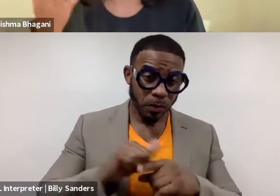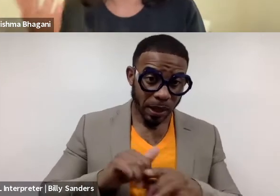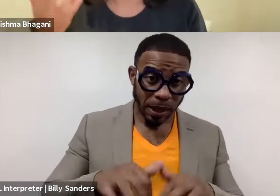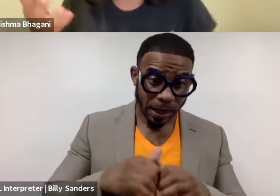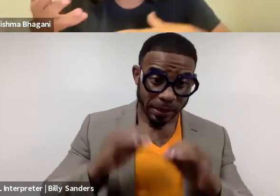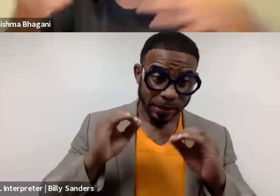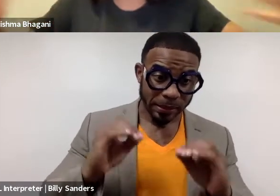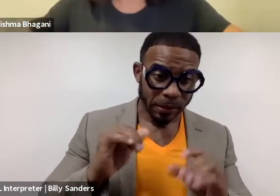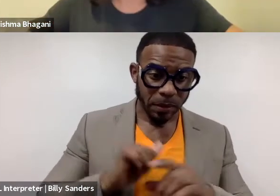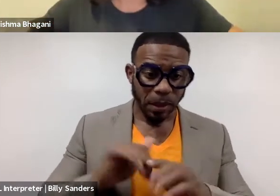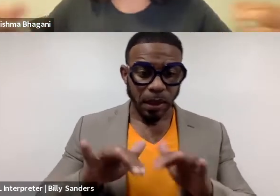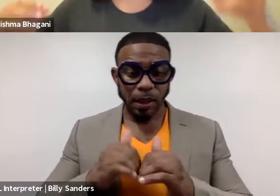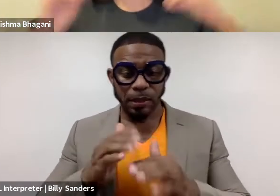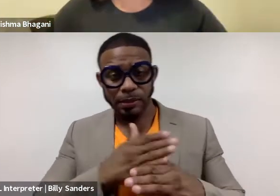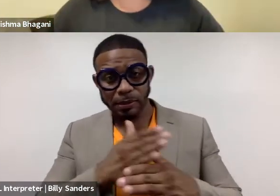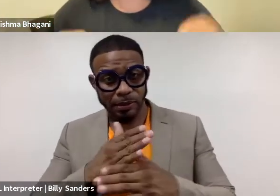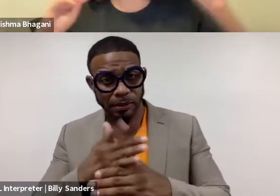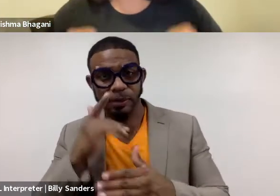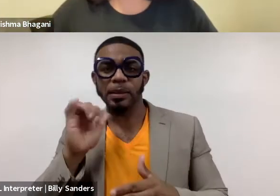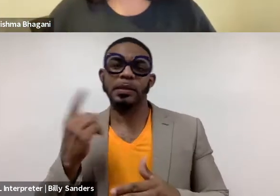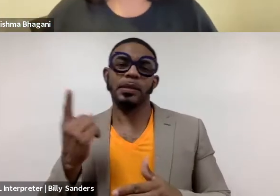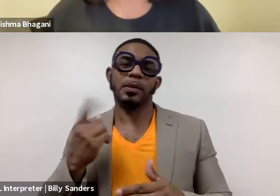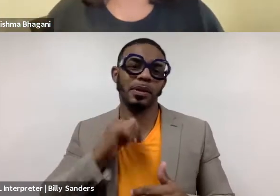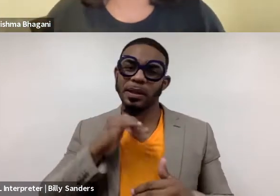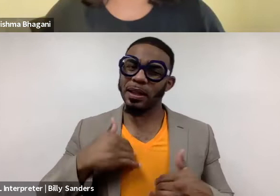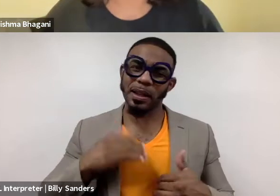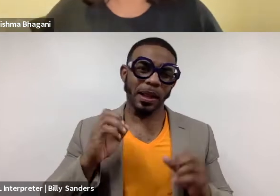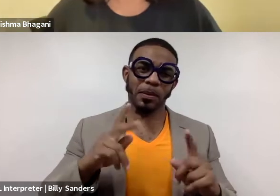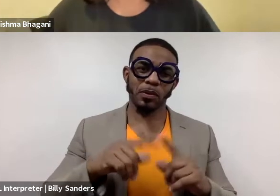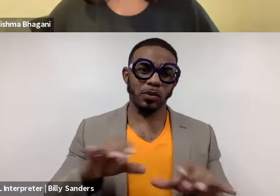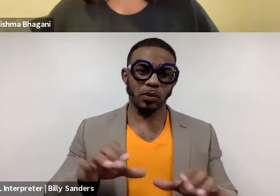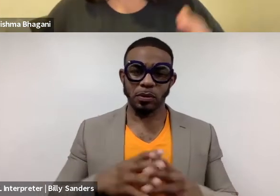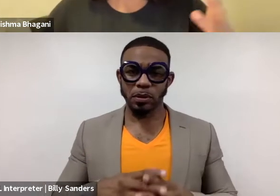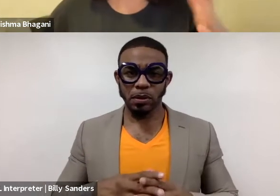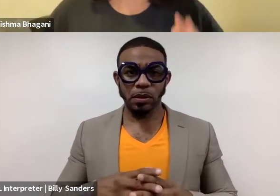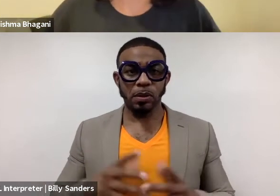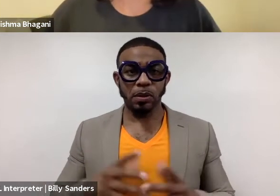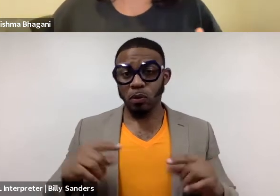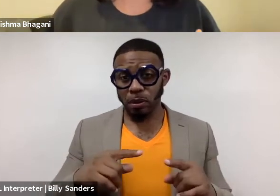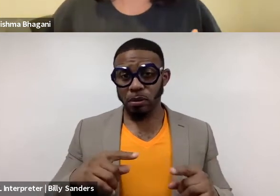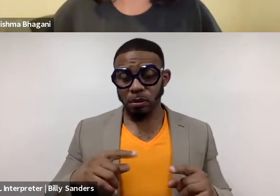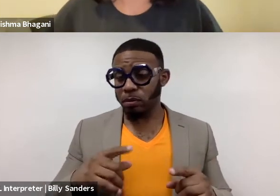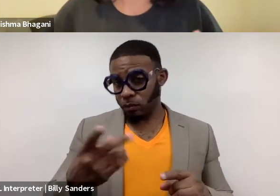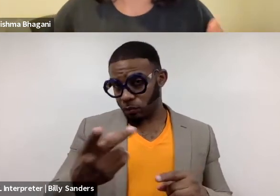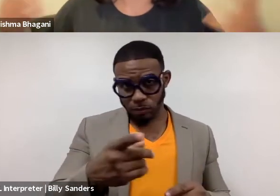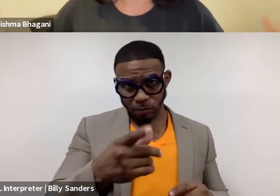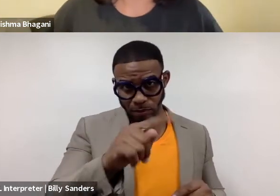and practice how to share, because that is something we haven't had the opportunity to do. Taiwo, you and I often talk about how we don't know how